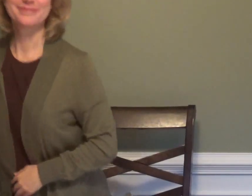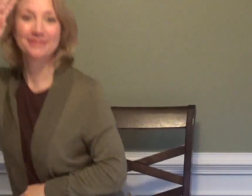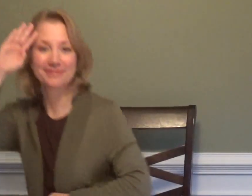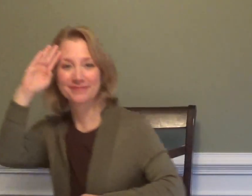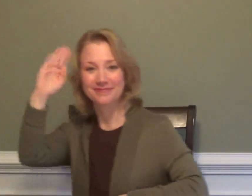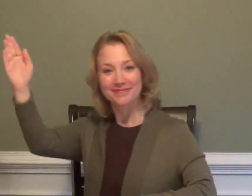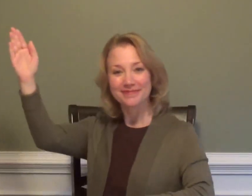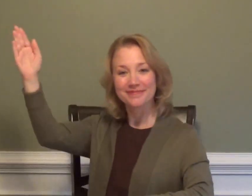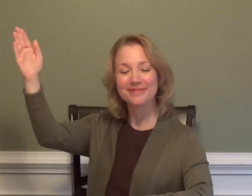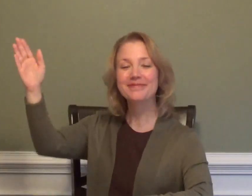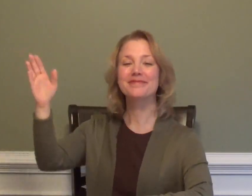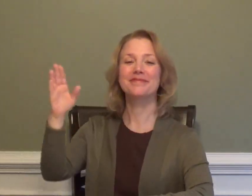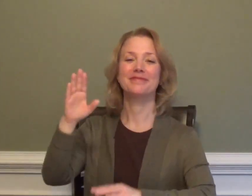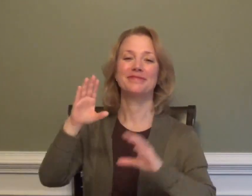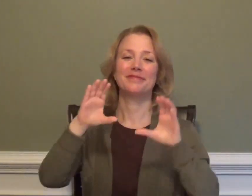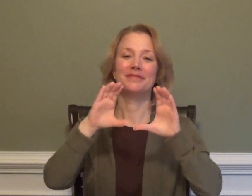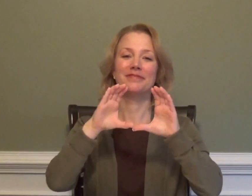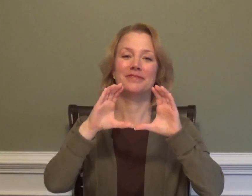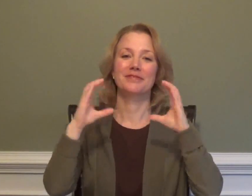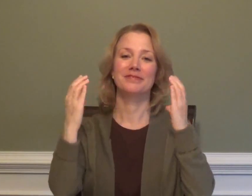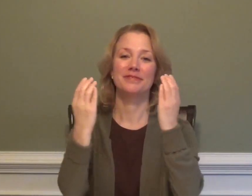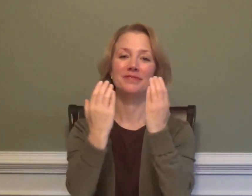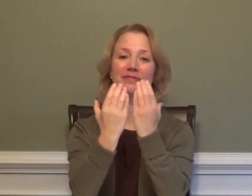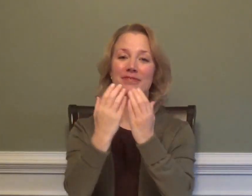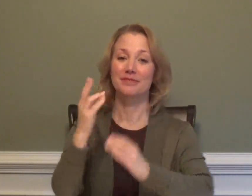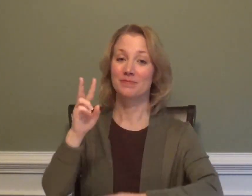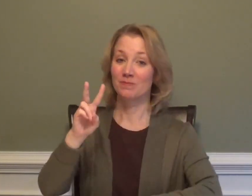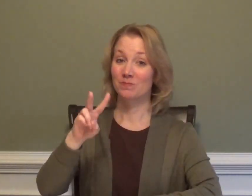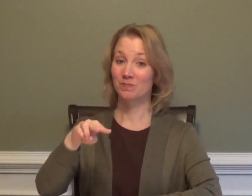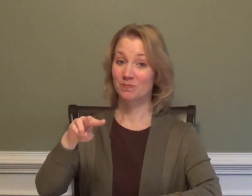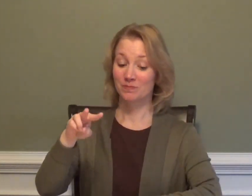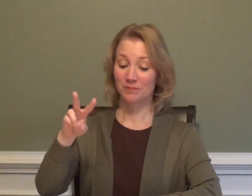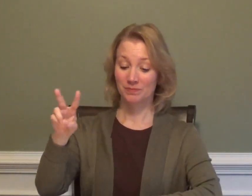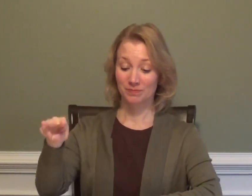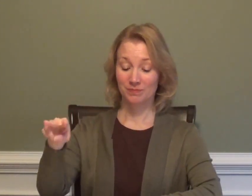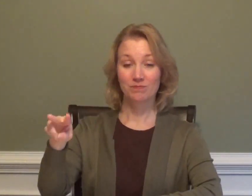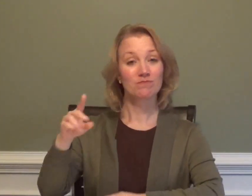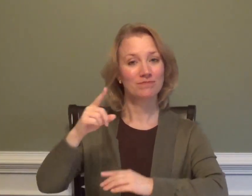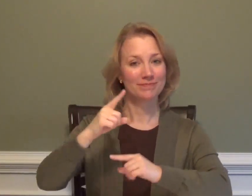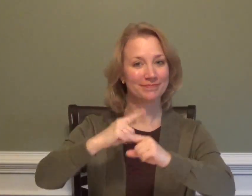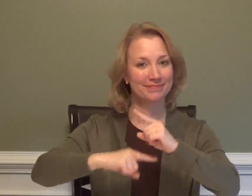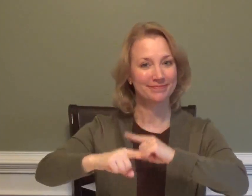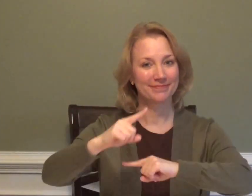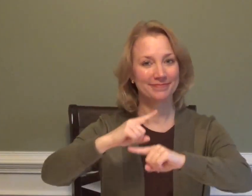HELLO CLASS 22 SIGNS